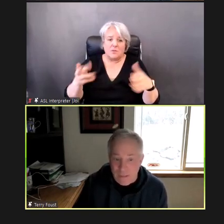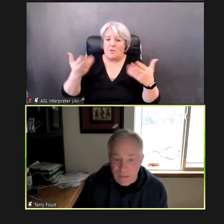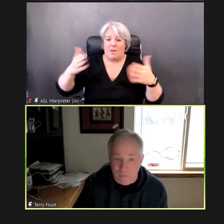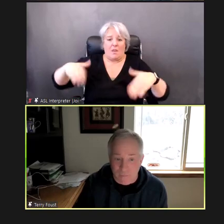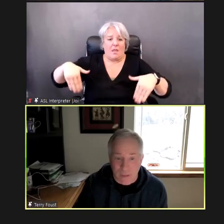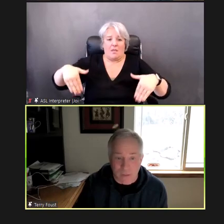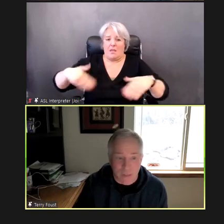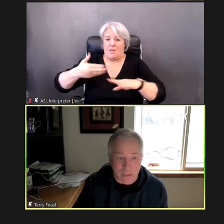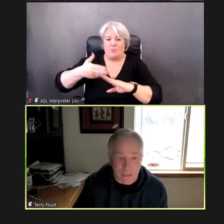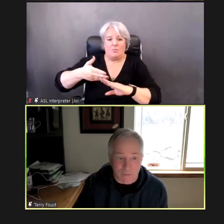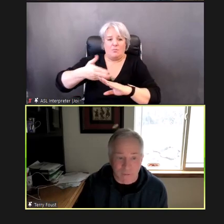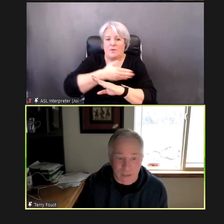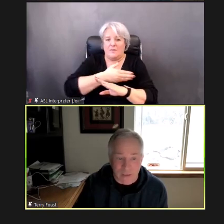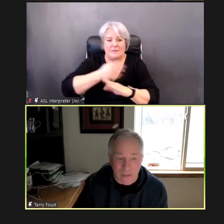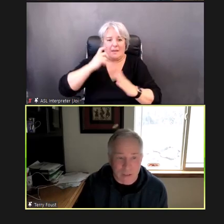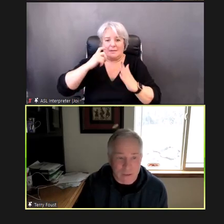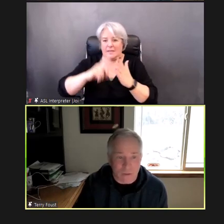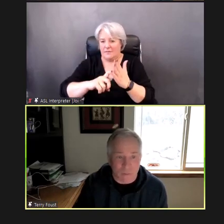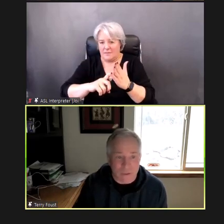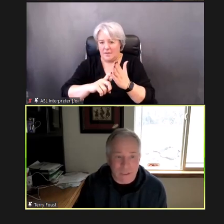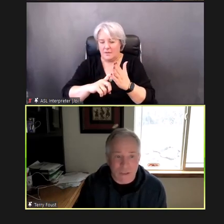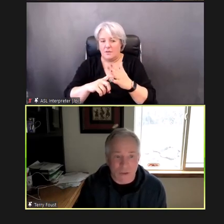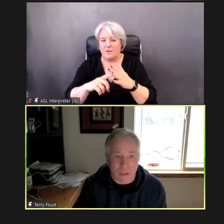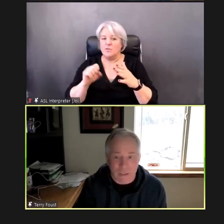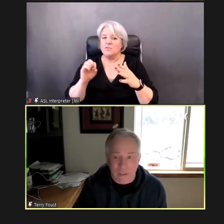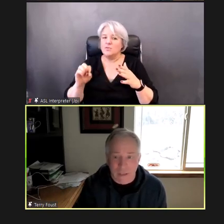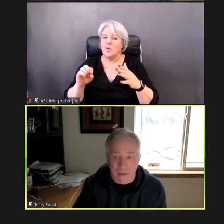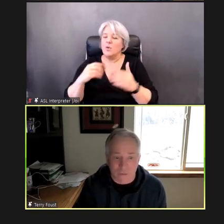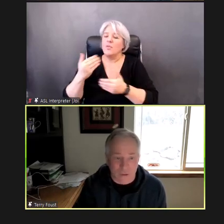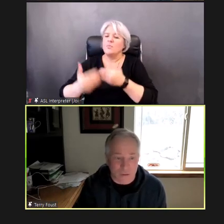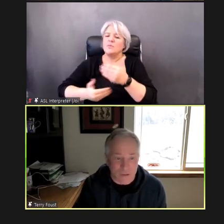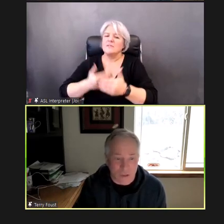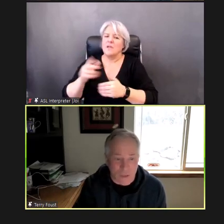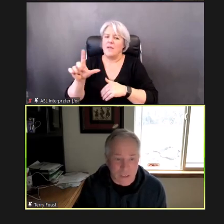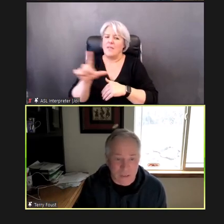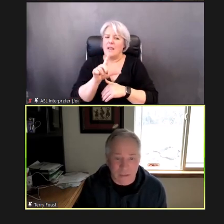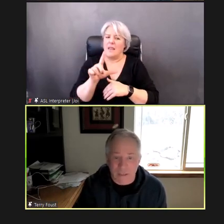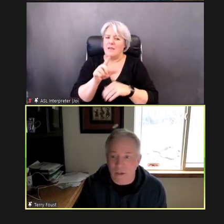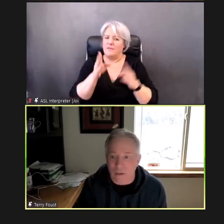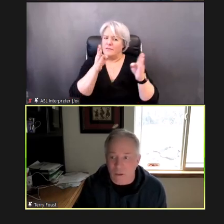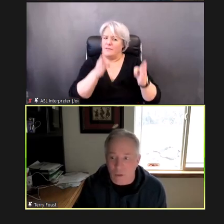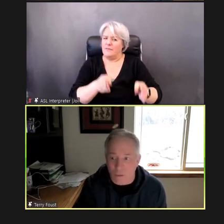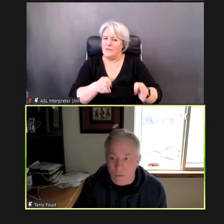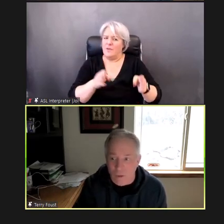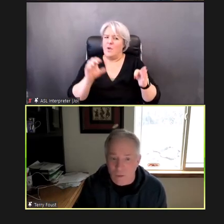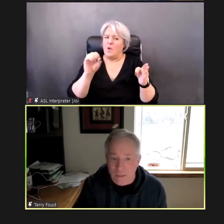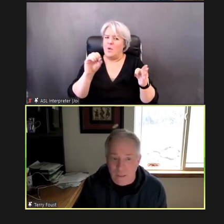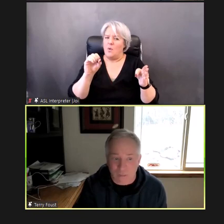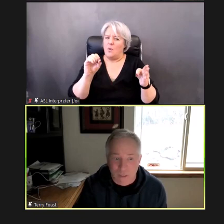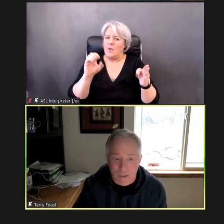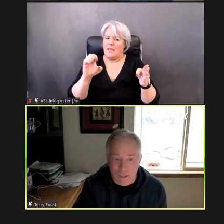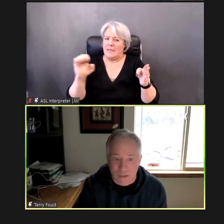So the procedure on the left on your screen, that's called otoacoustic emissions or OAE hearing screening, and like William